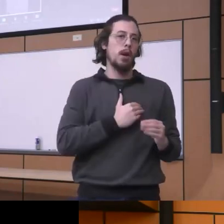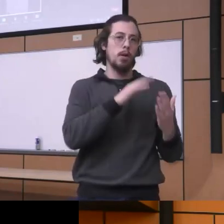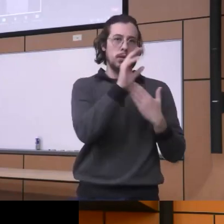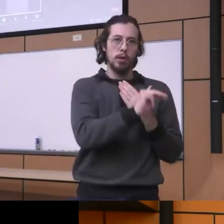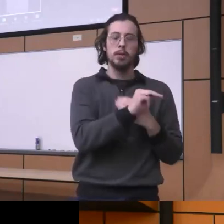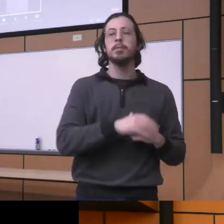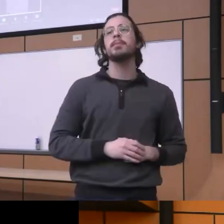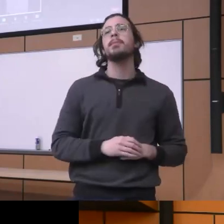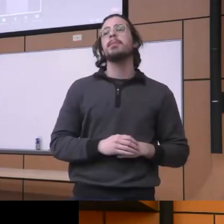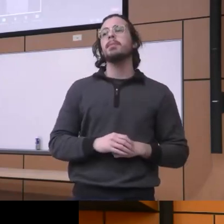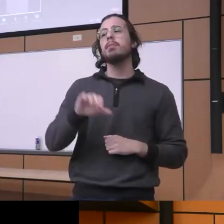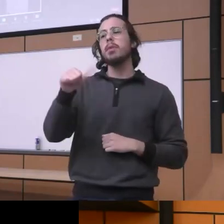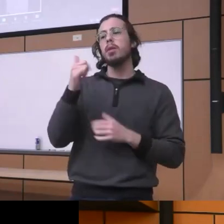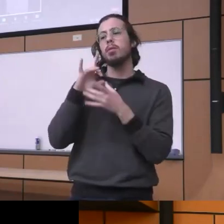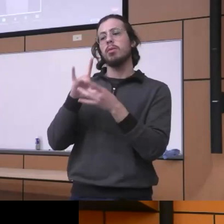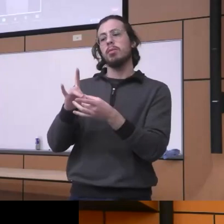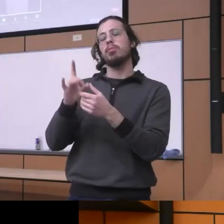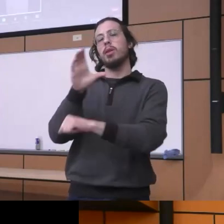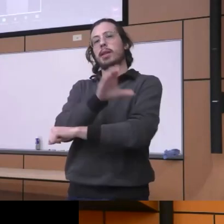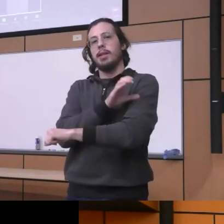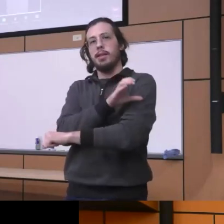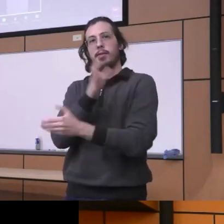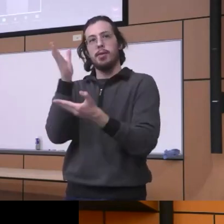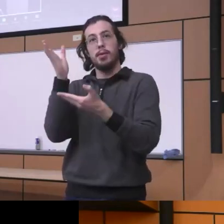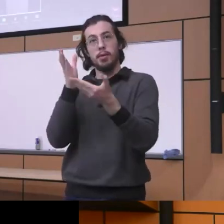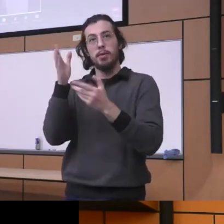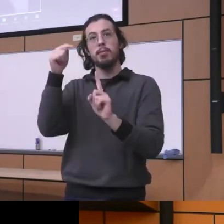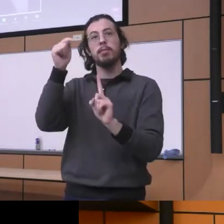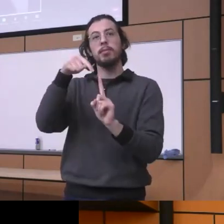for The Clinical Services for The Clinical Services there was a huge initiative from